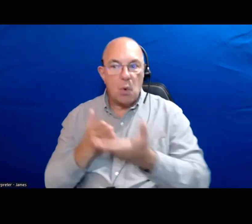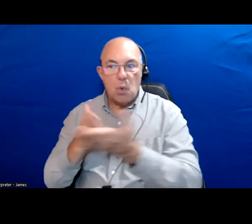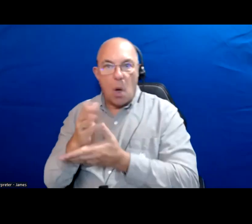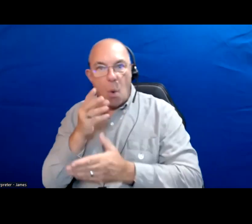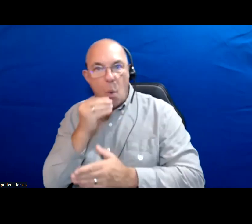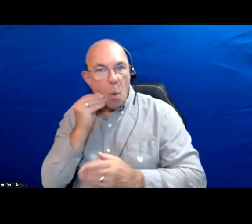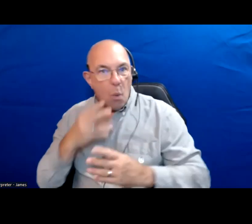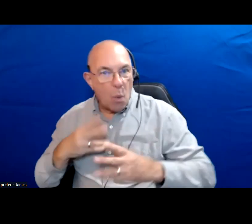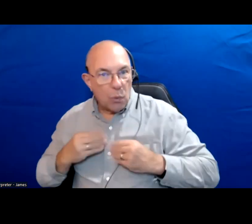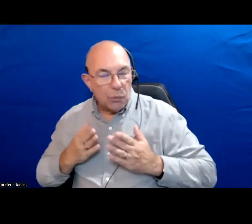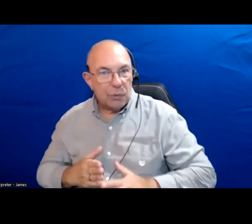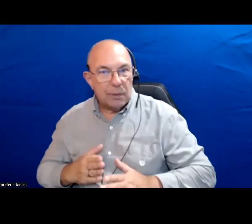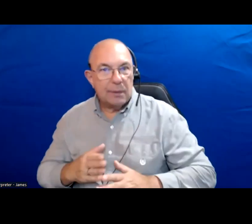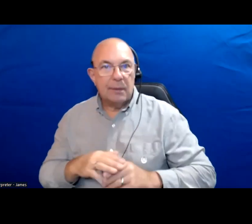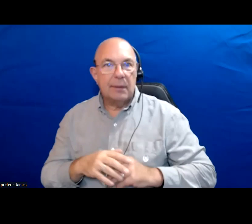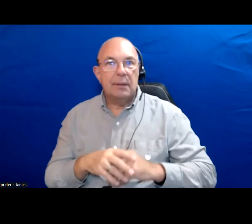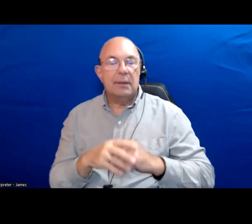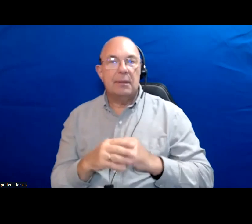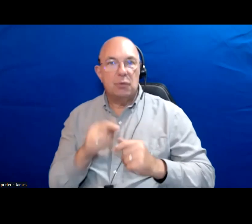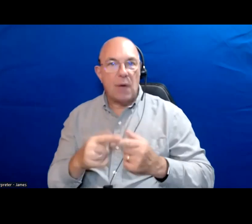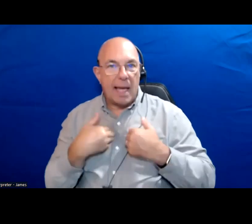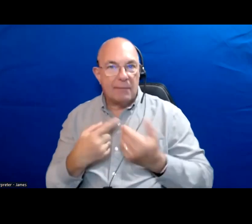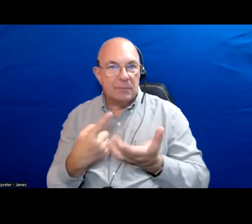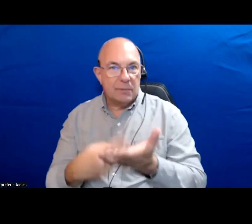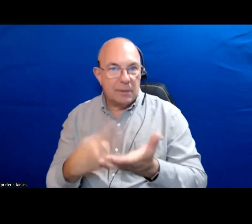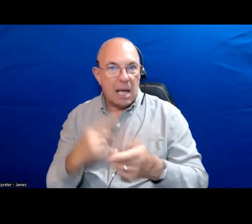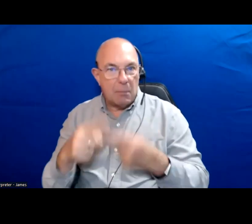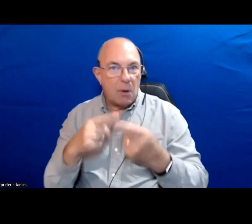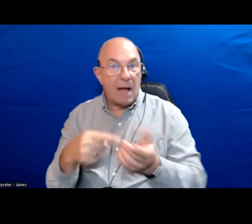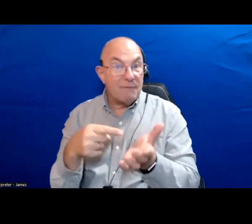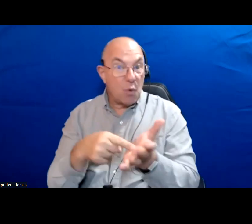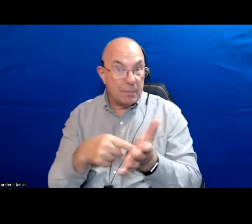And the space they are given at the table to have conversations around affordability.